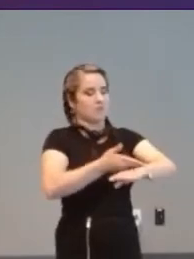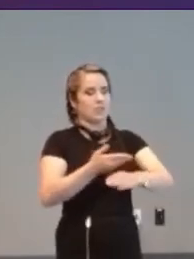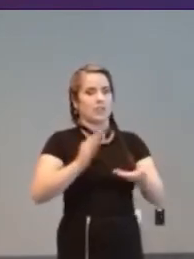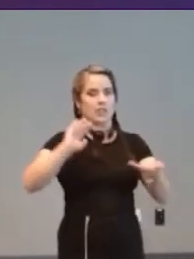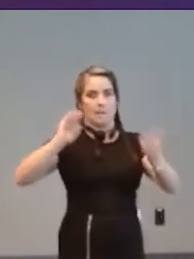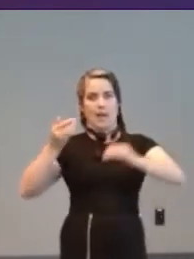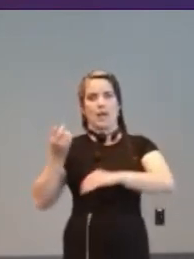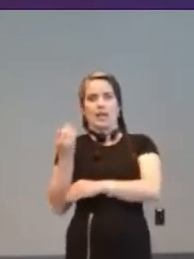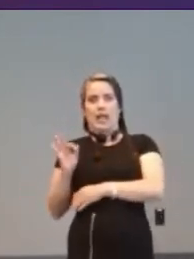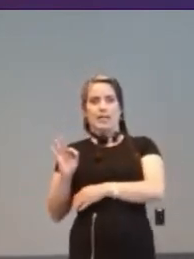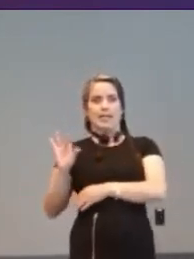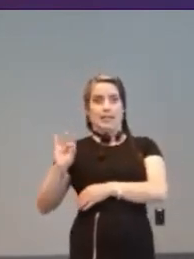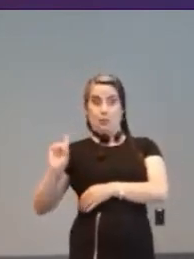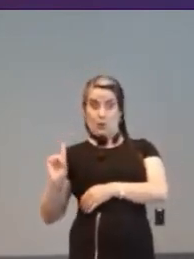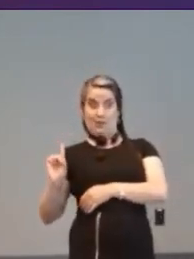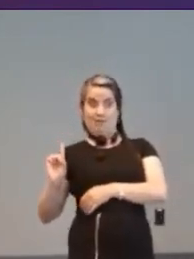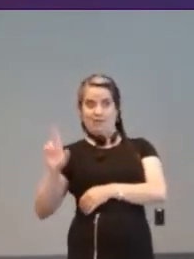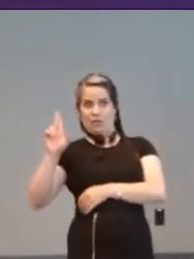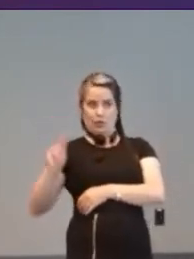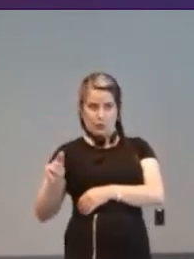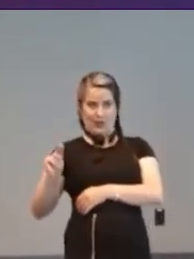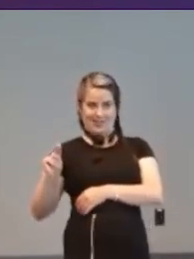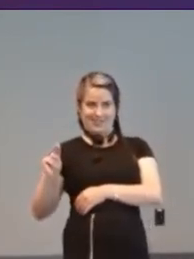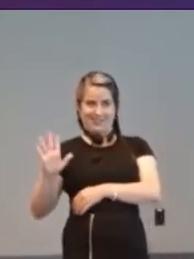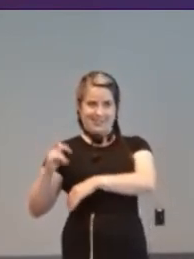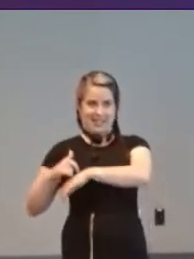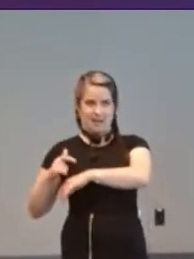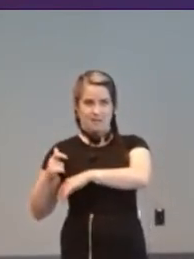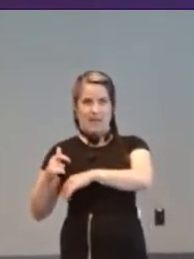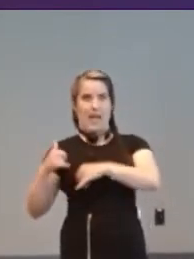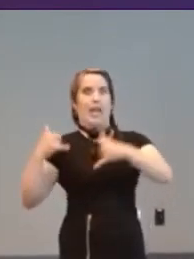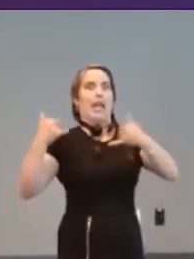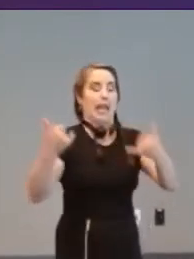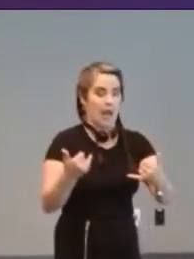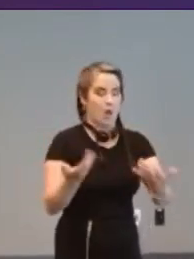that United Nations a lot a lot more people were thinking about it there a lot more it